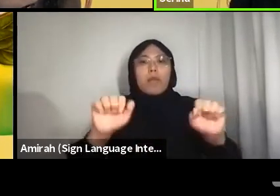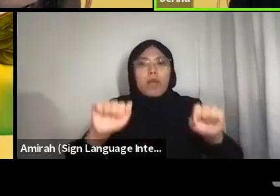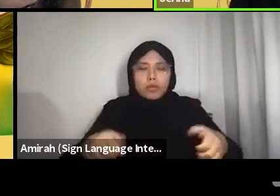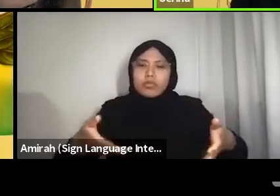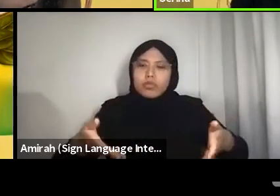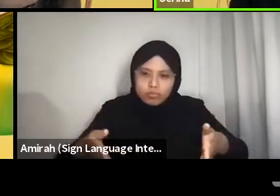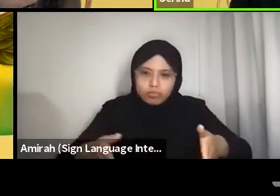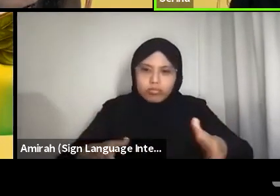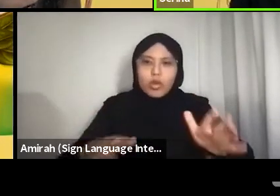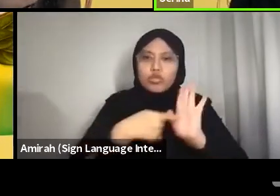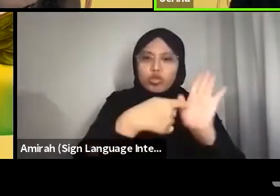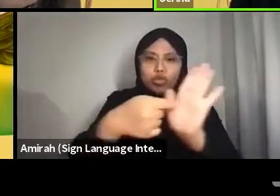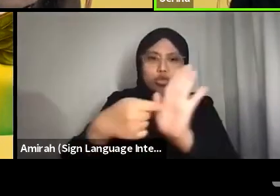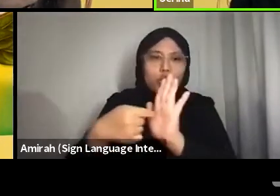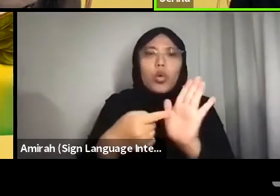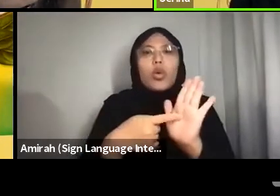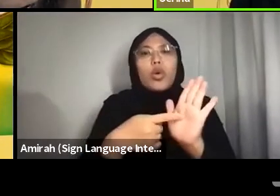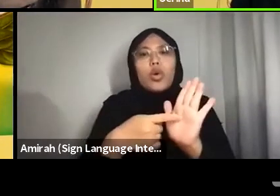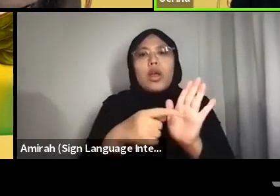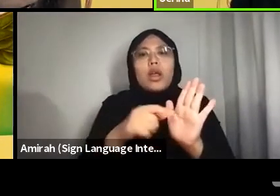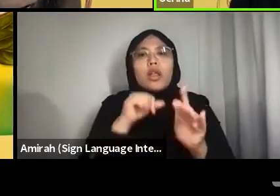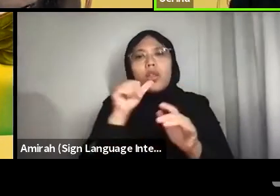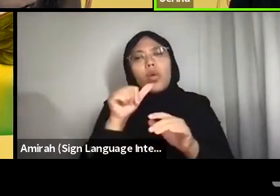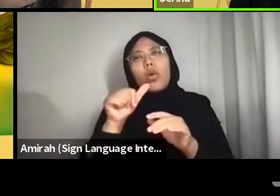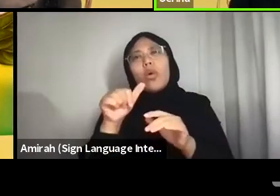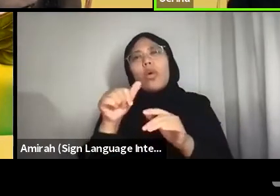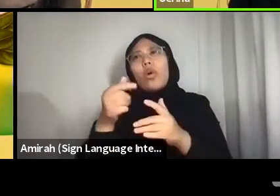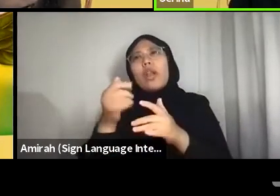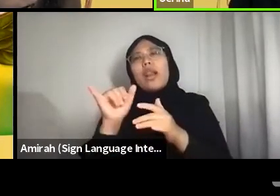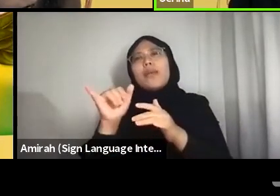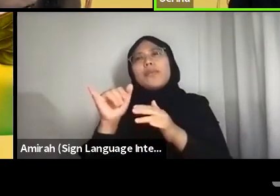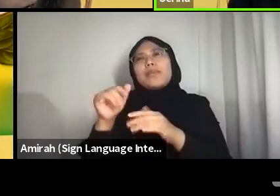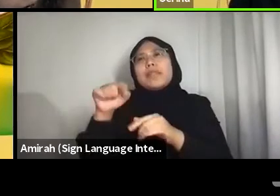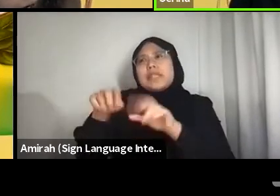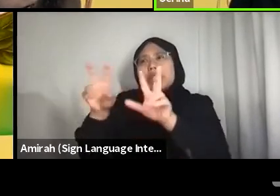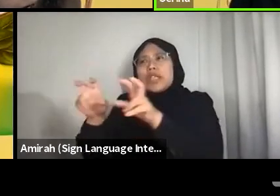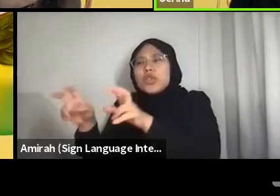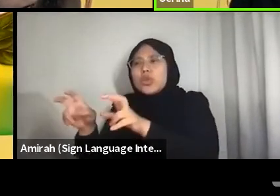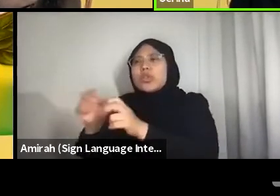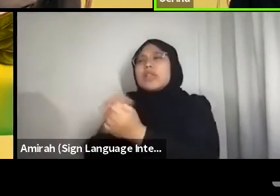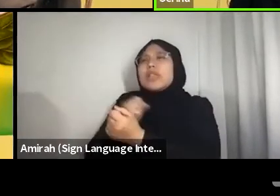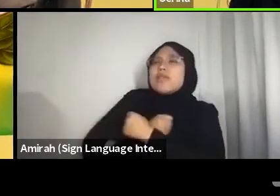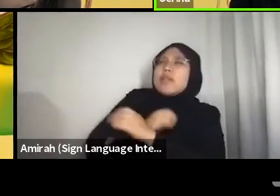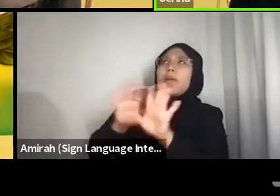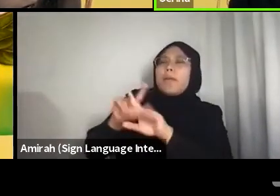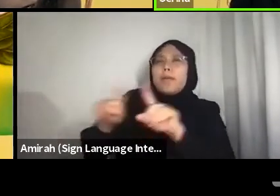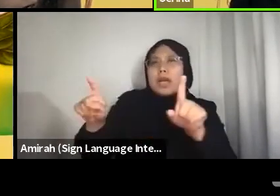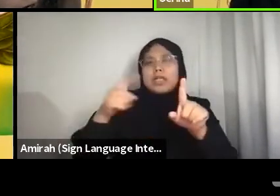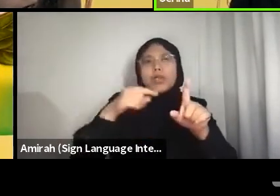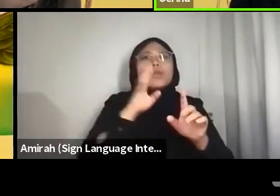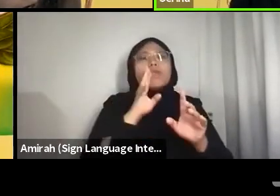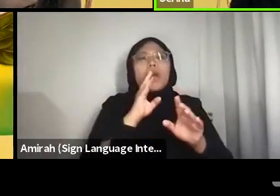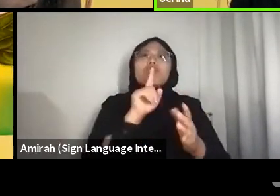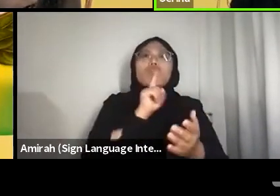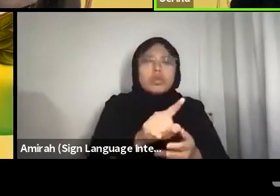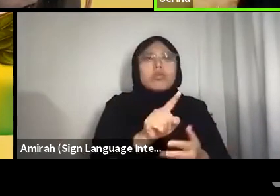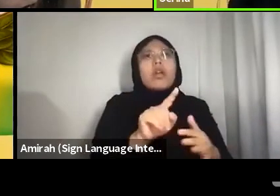Not to romanticise these issues, but to speak of the authentic, the difficulties in crossing the borders.